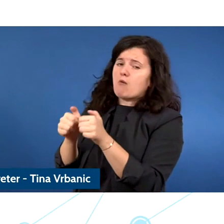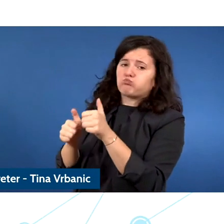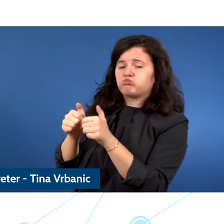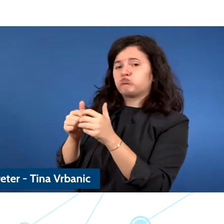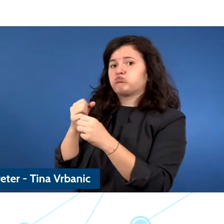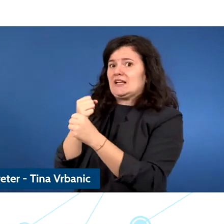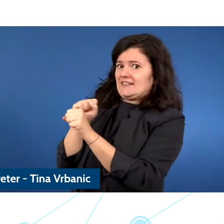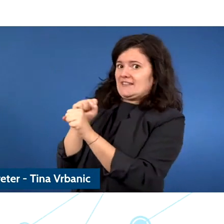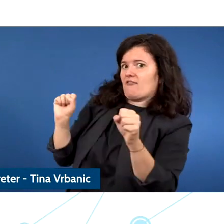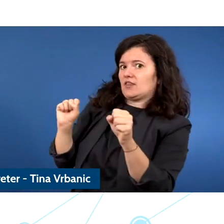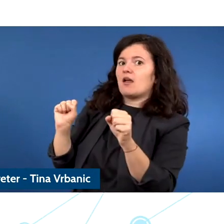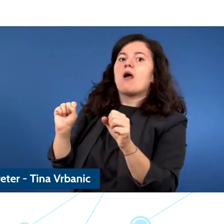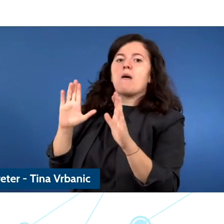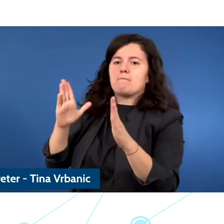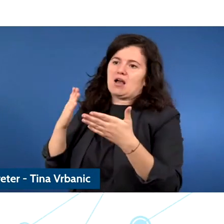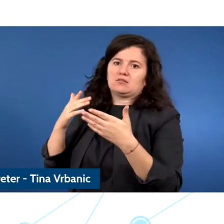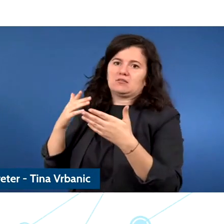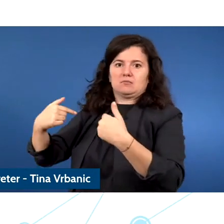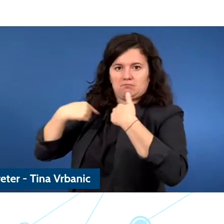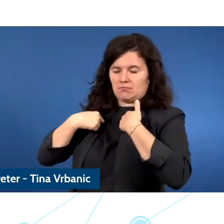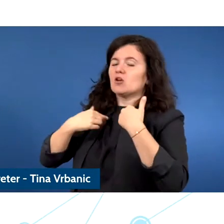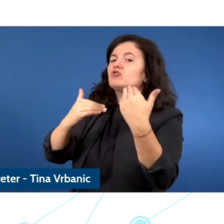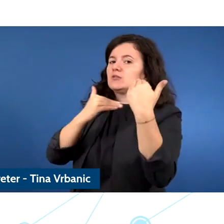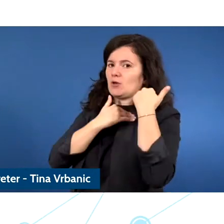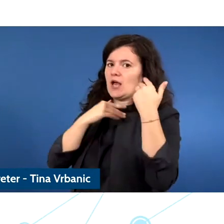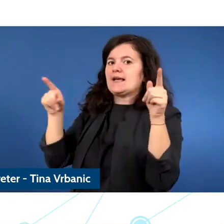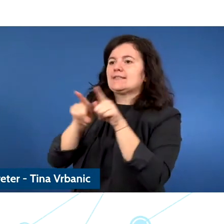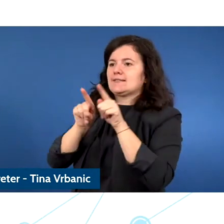needs to be held accountable and this is a very important point which we are not